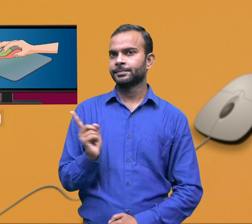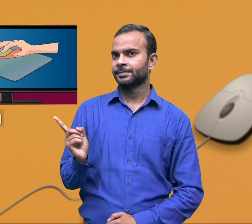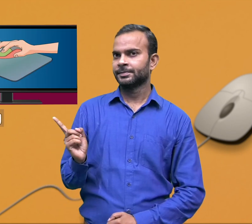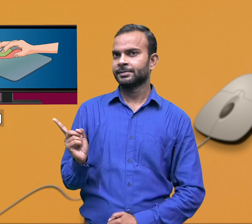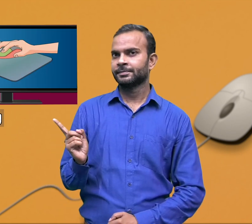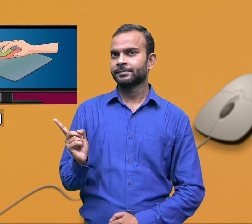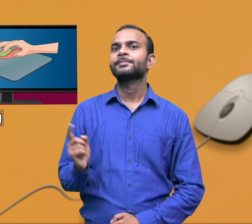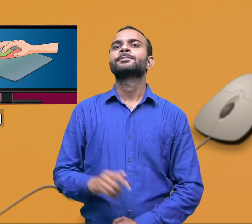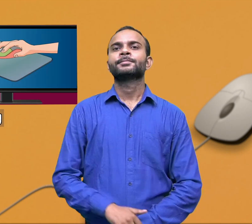Next is, dragging.